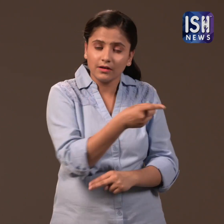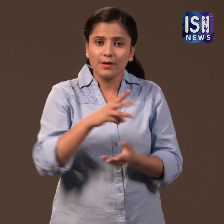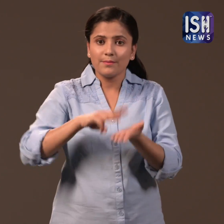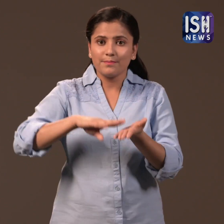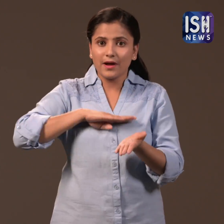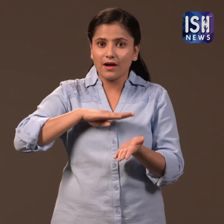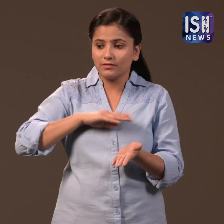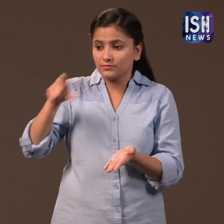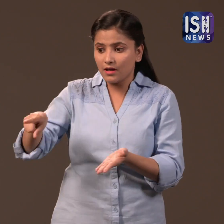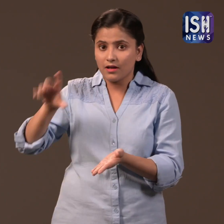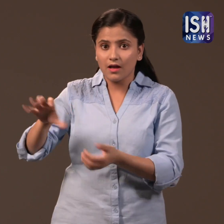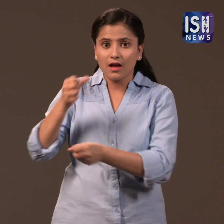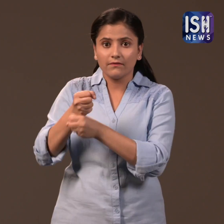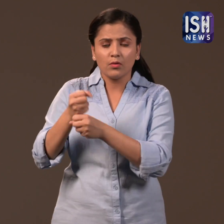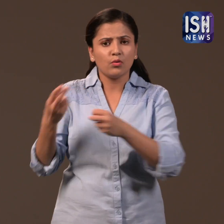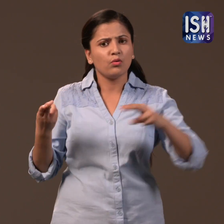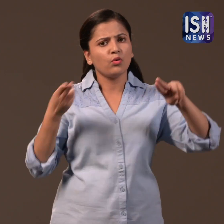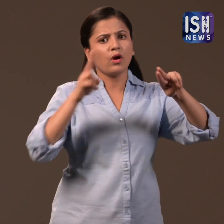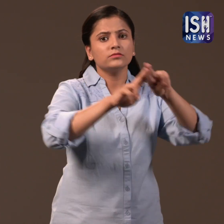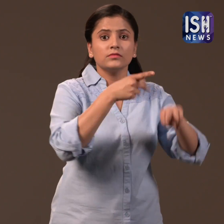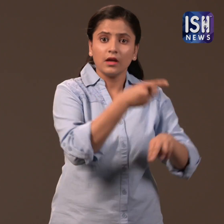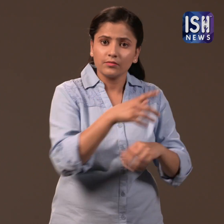was banned by the Maharashtra government.